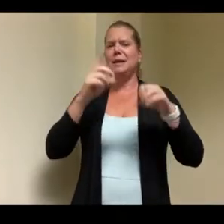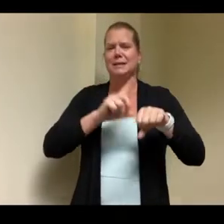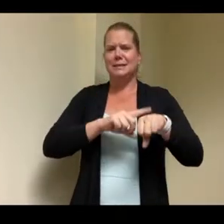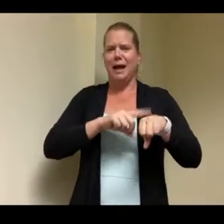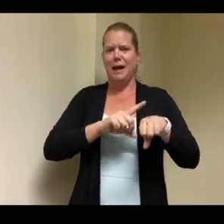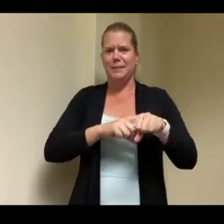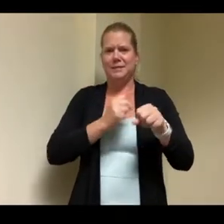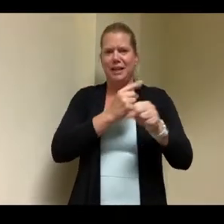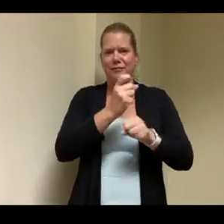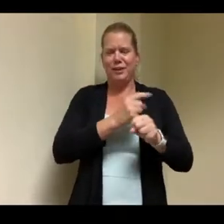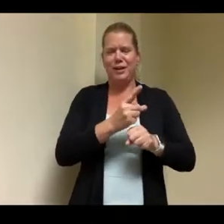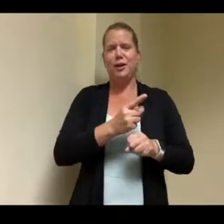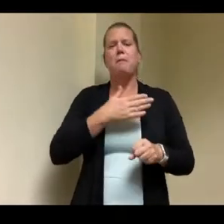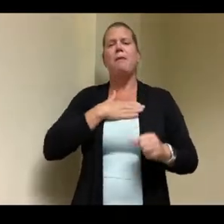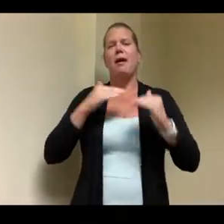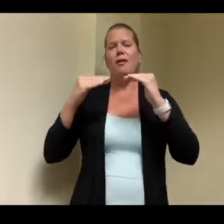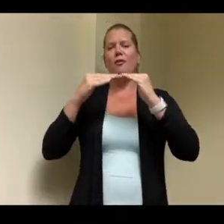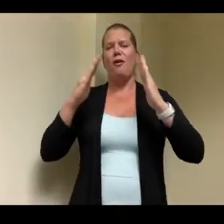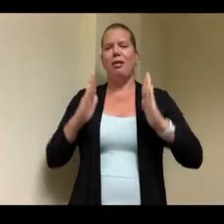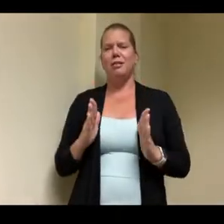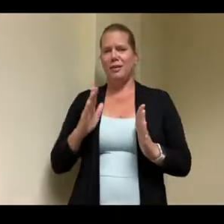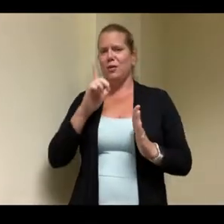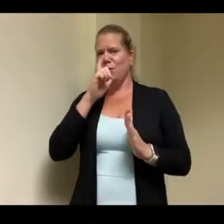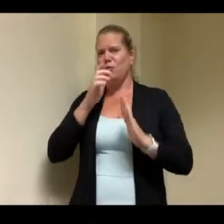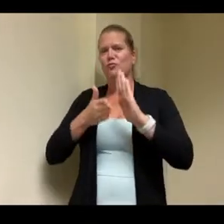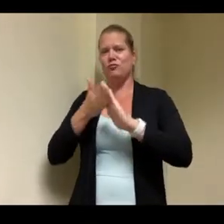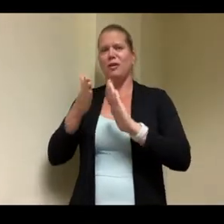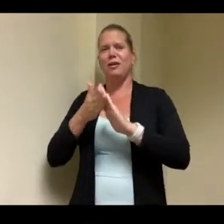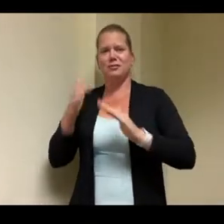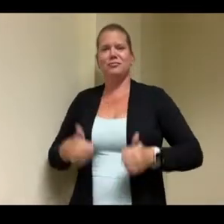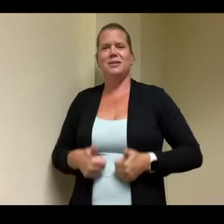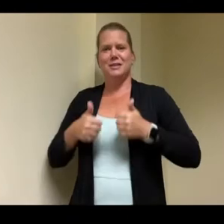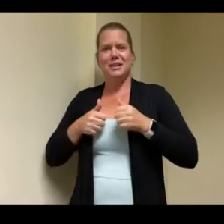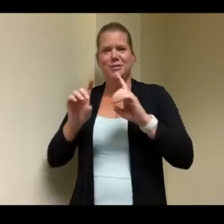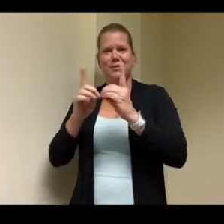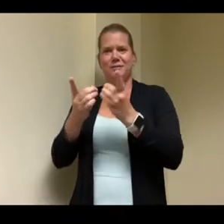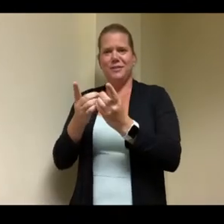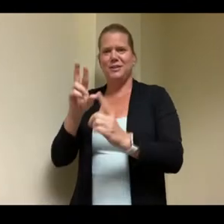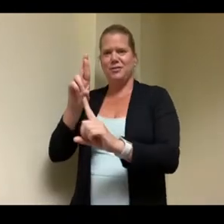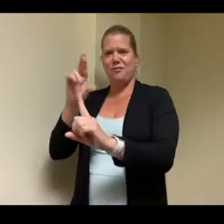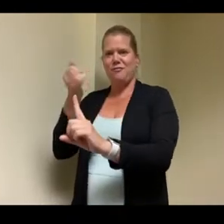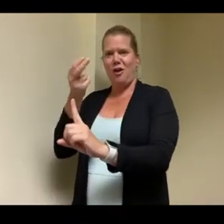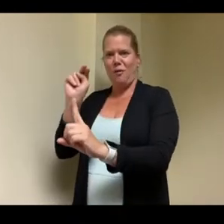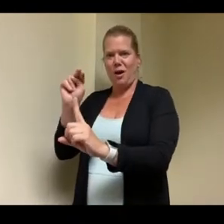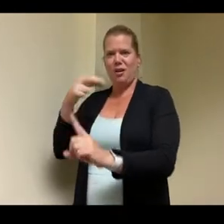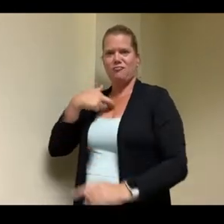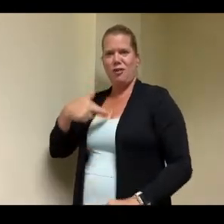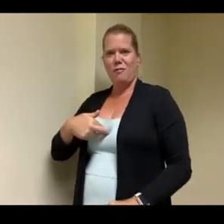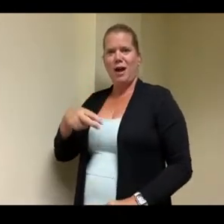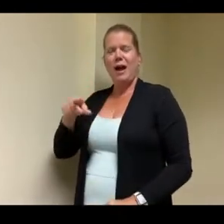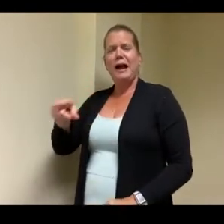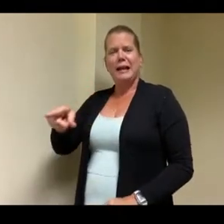can and can elaborate on that but folks have to be outside of their residence within three and a half minutes